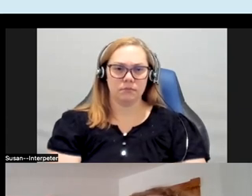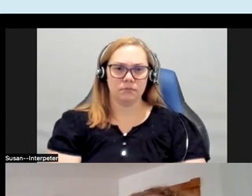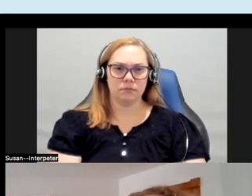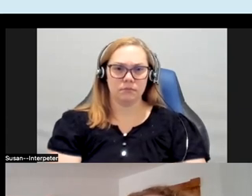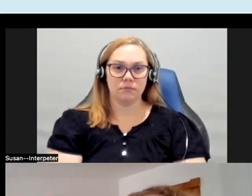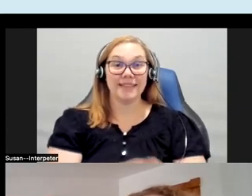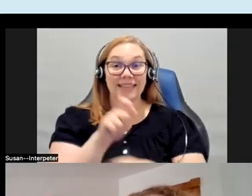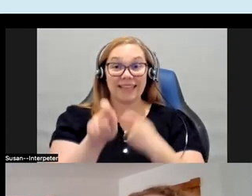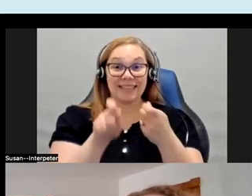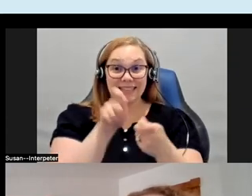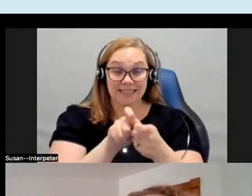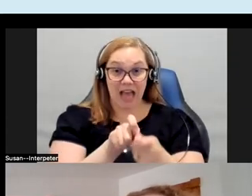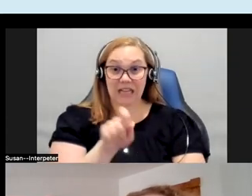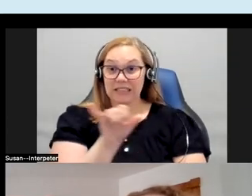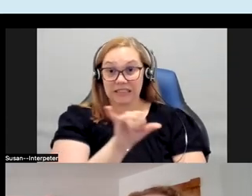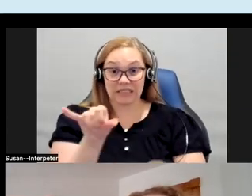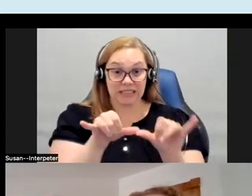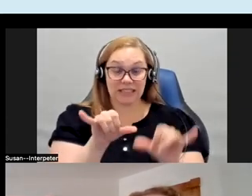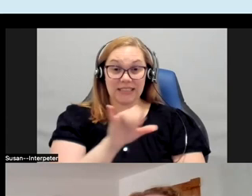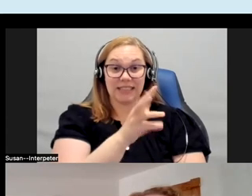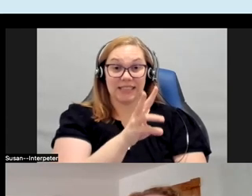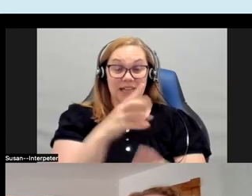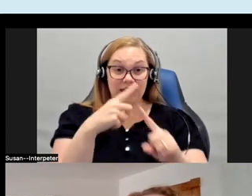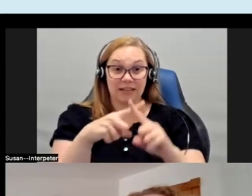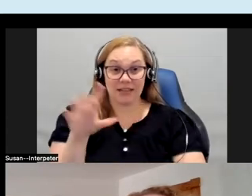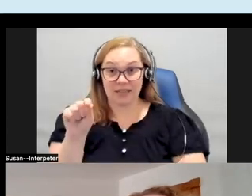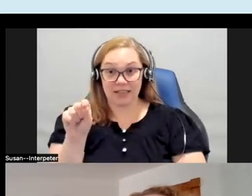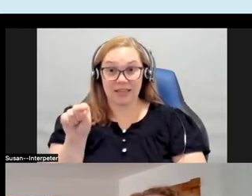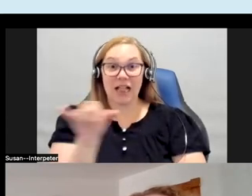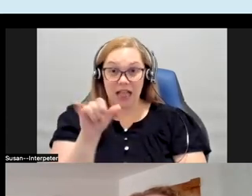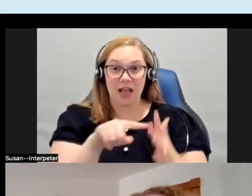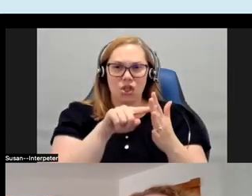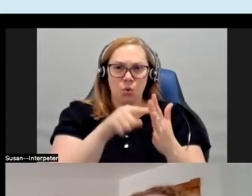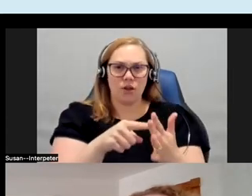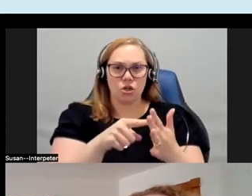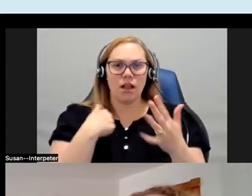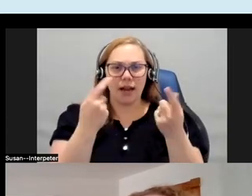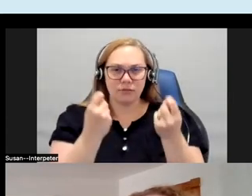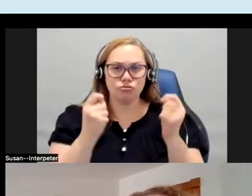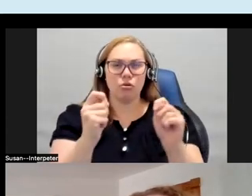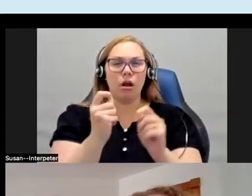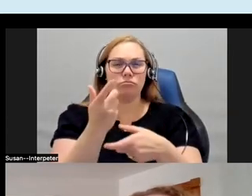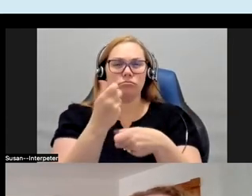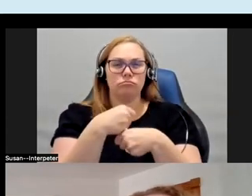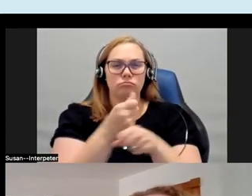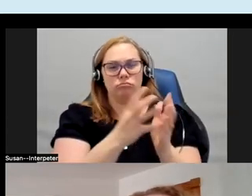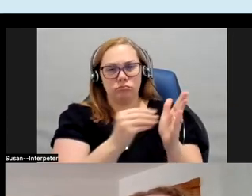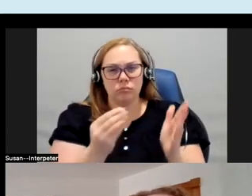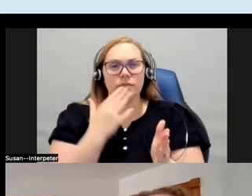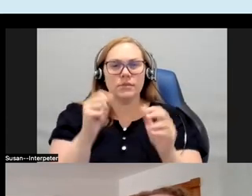dimensions 16 by 20 as the original and tried to recreate it as best as I could